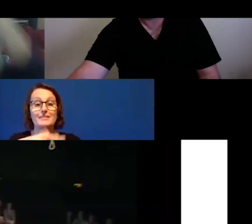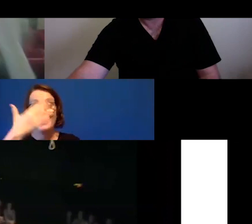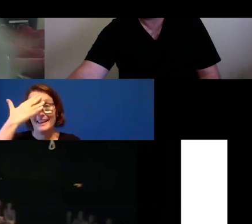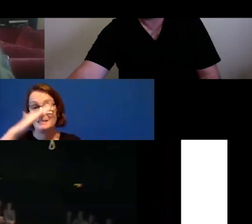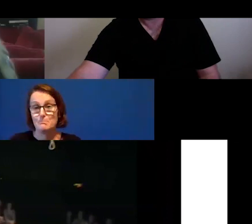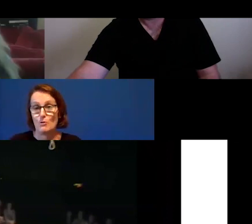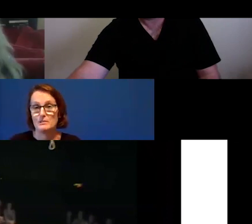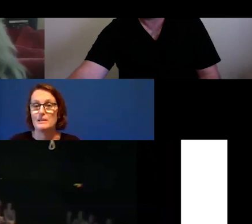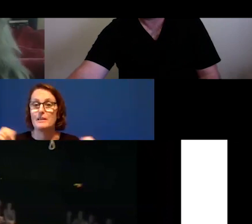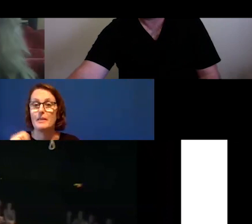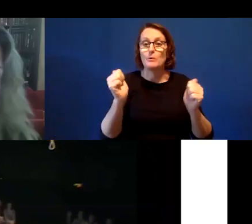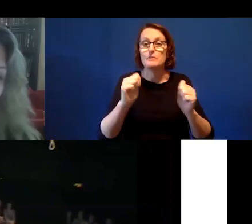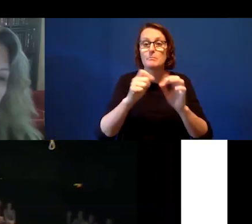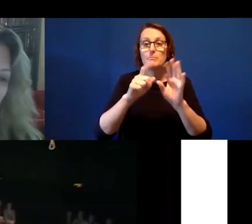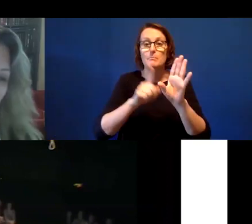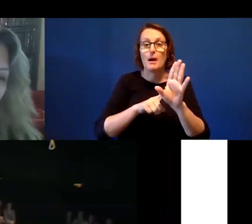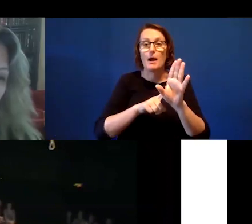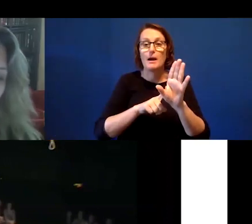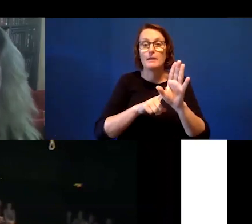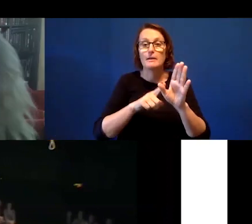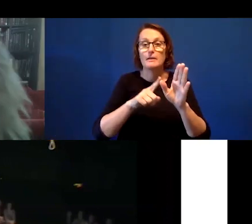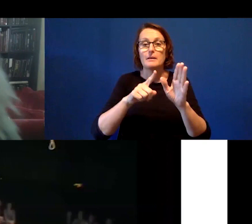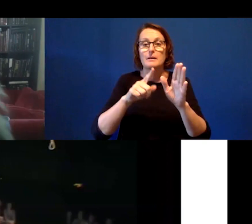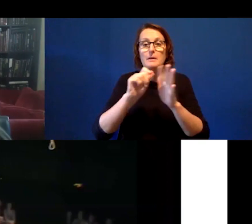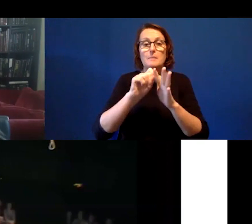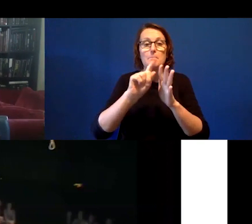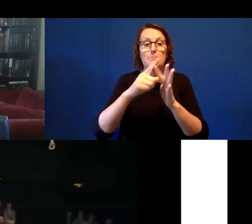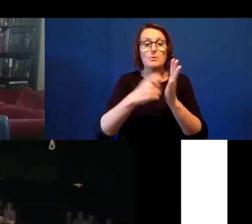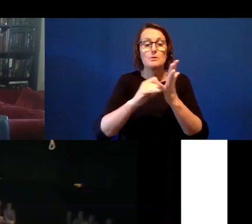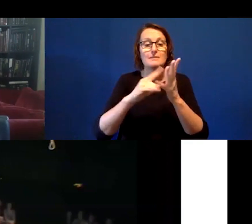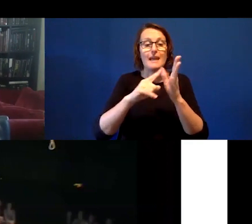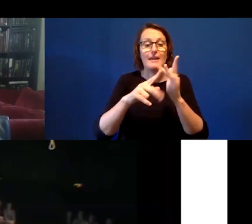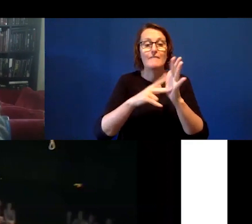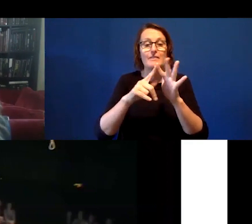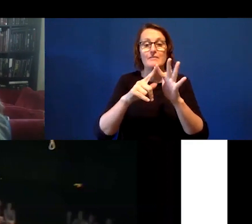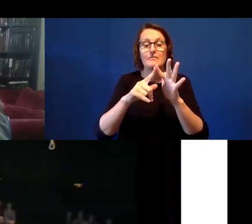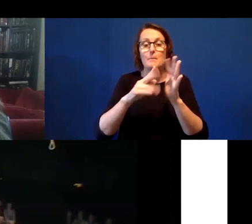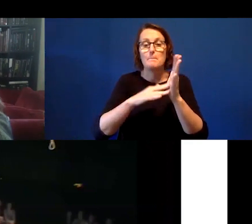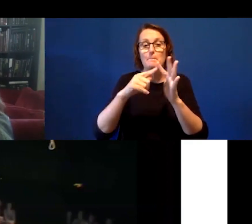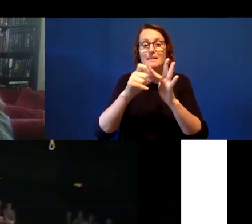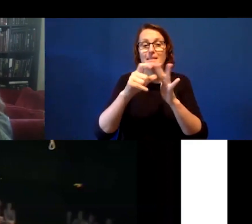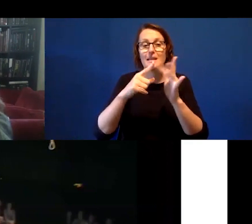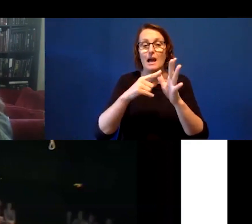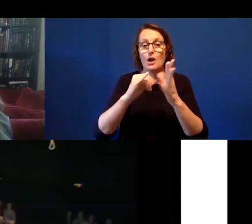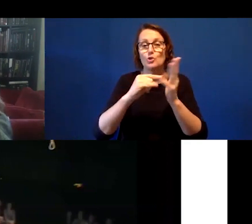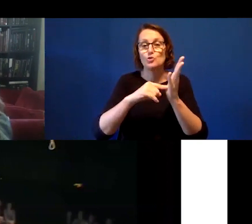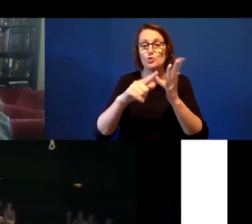done by the Pervasive Media Studio from the UK what, they did is they